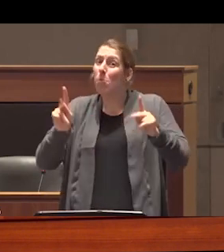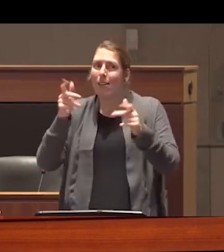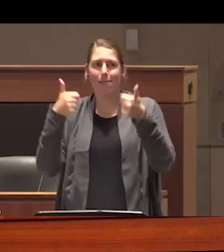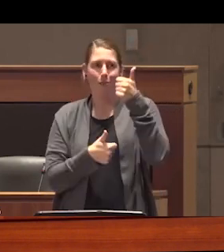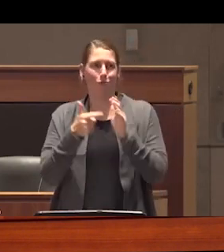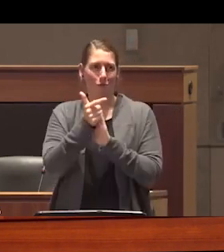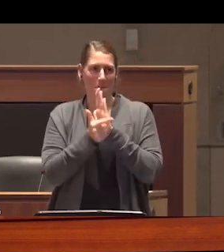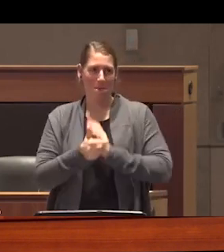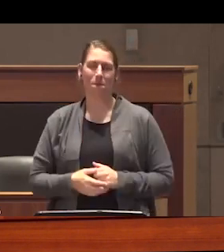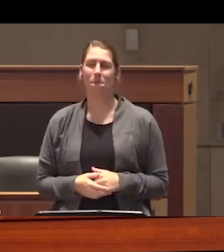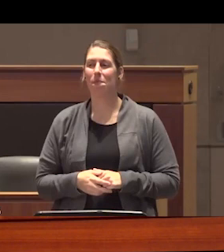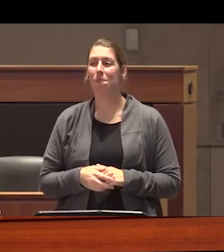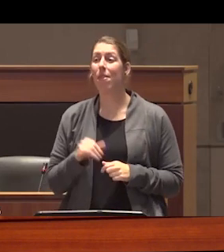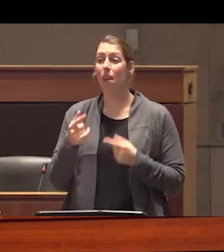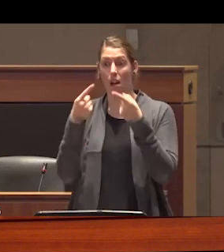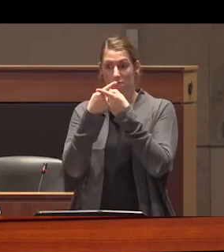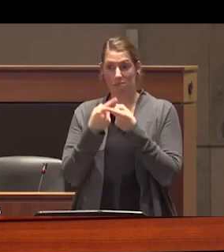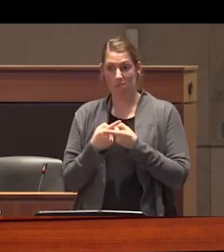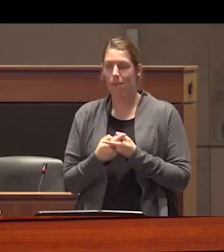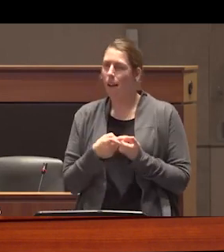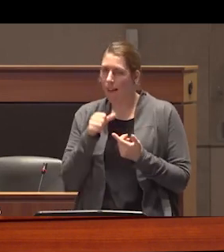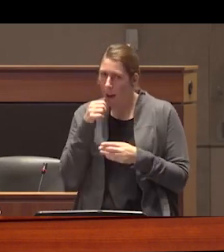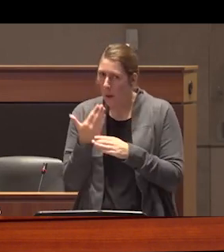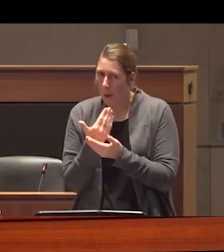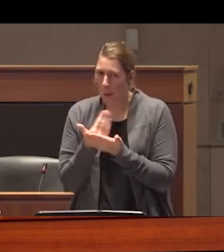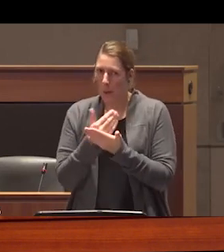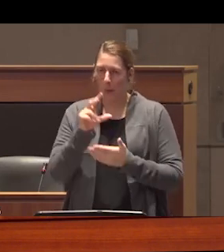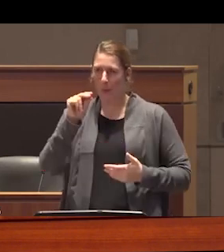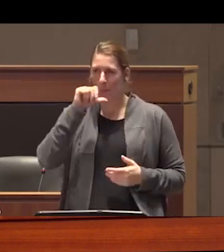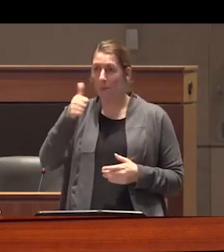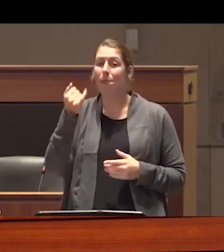law these conflicts of interest aren't new when you know where to look you begin to see